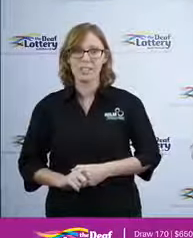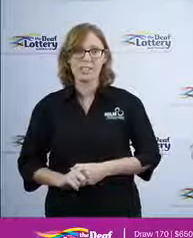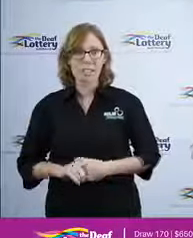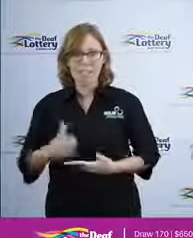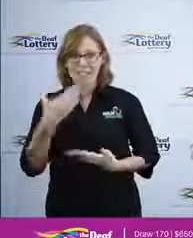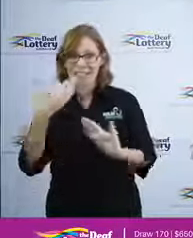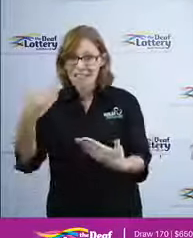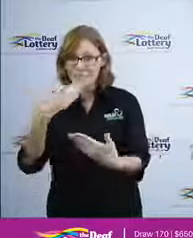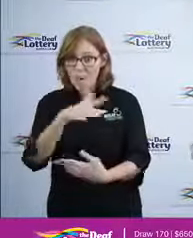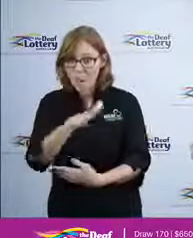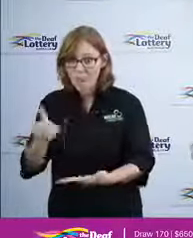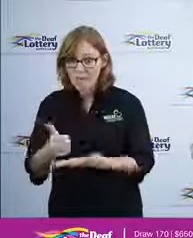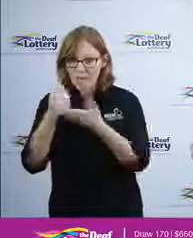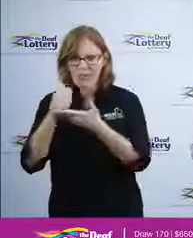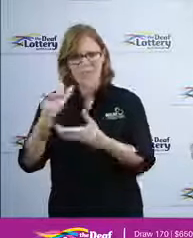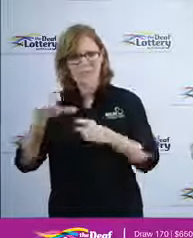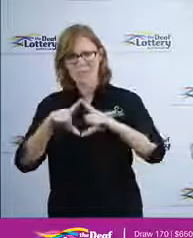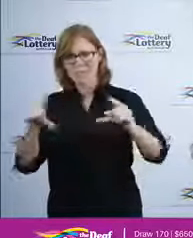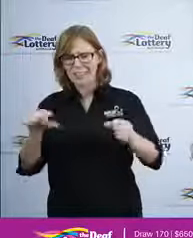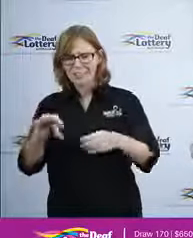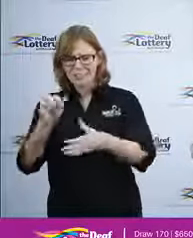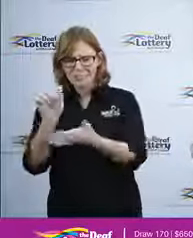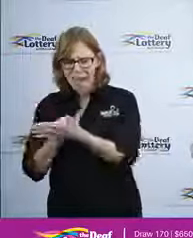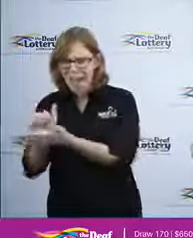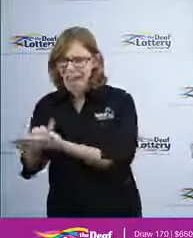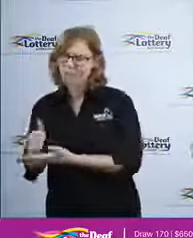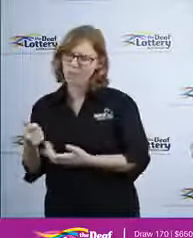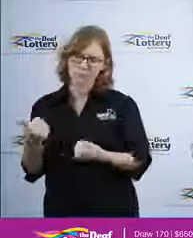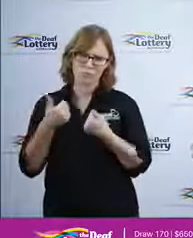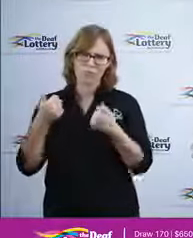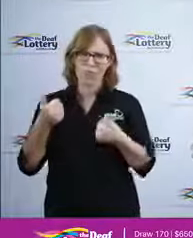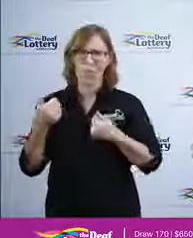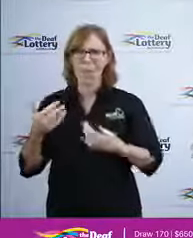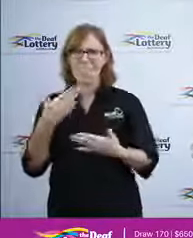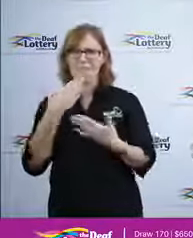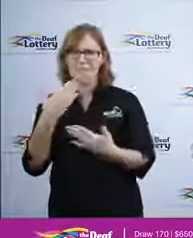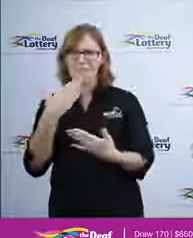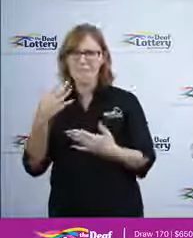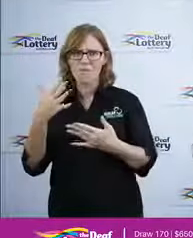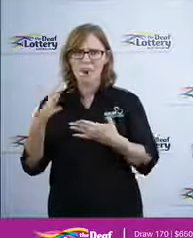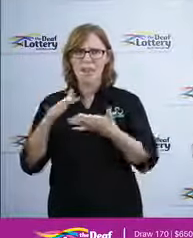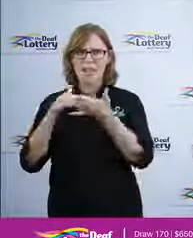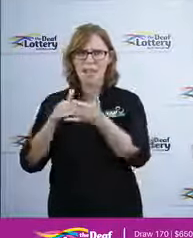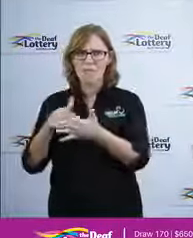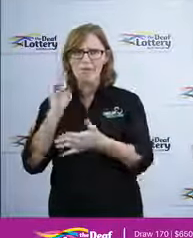purchases have gone a long way in helping to support the Deaf and hard community so thank you again from all of us.